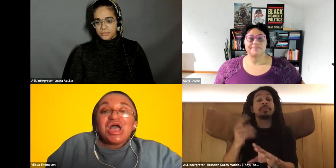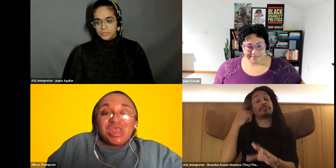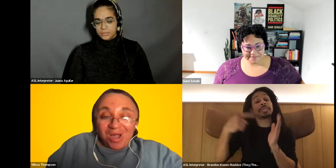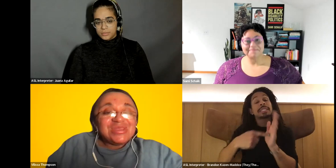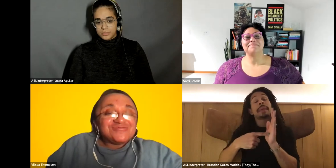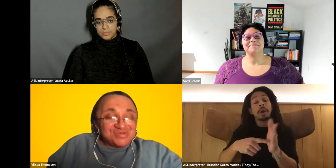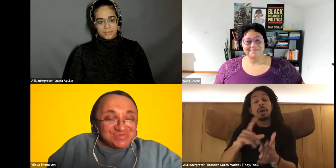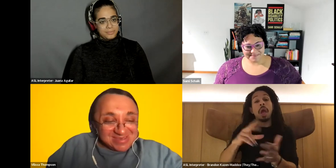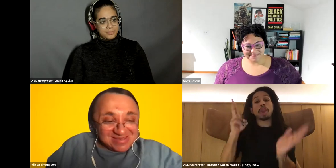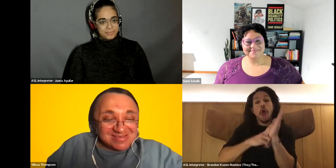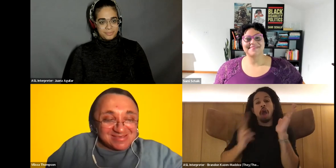Vilissa Thompson: love enough social media.